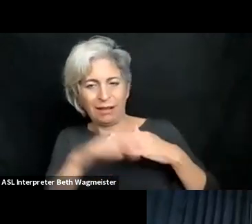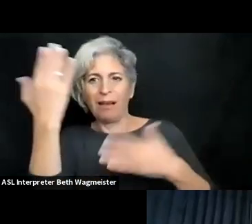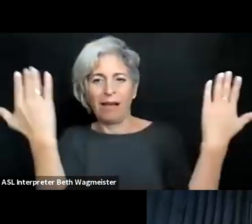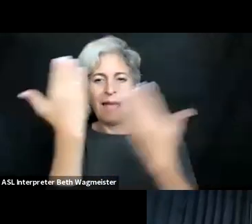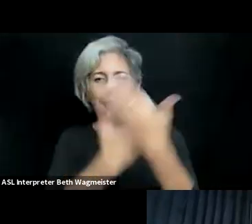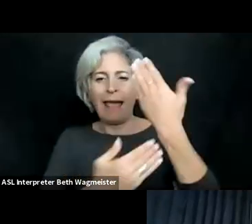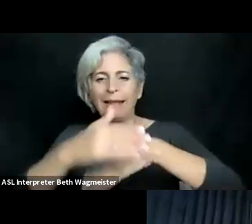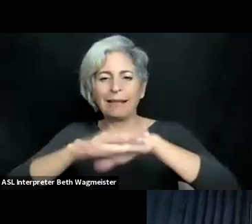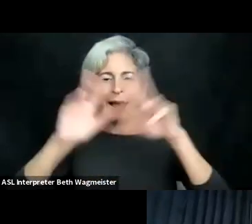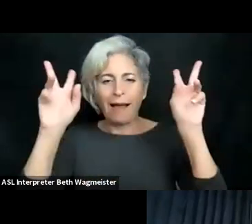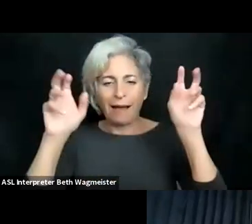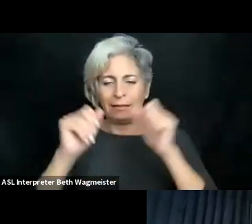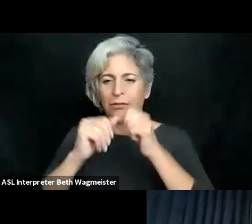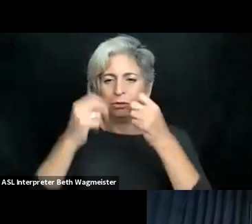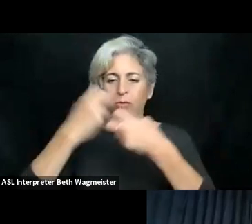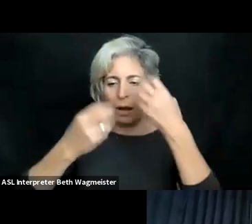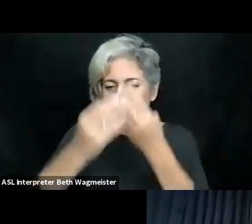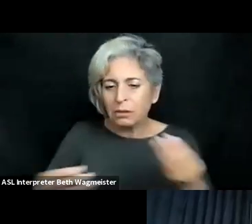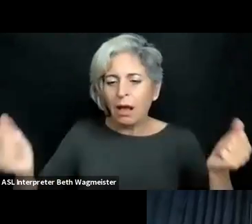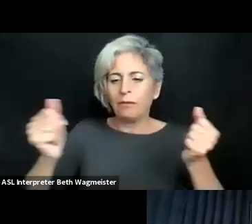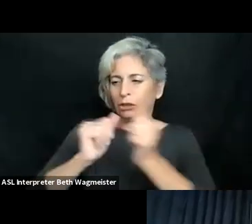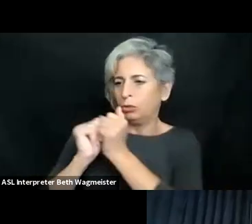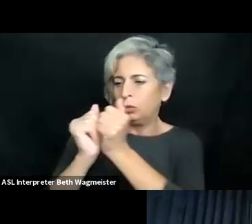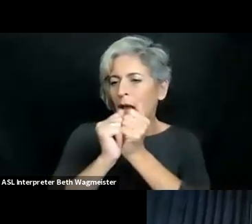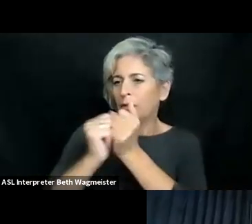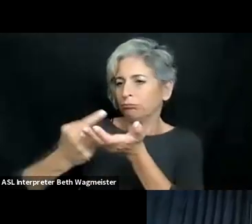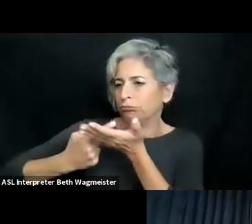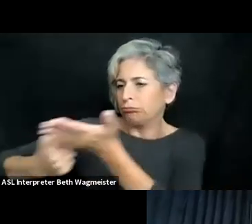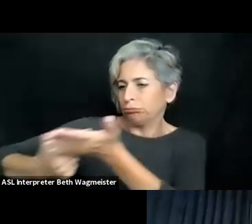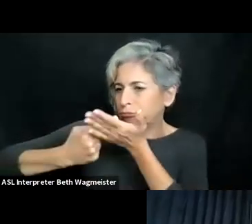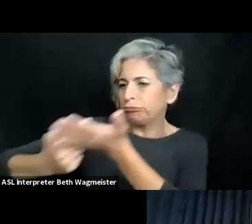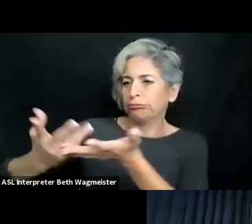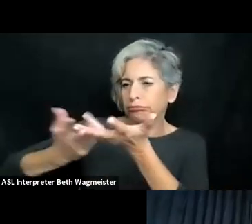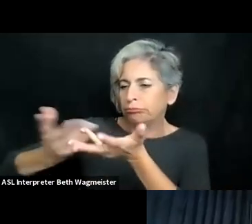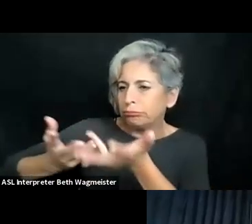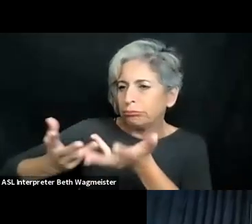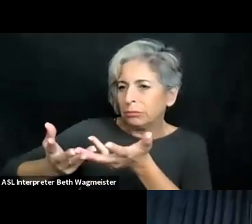is subject of the course to be accessible. Really a